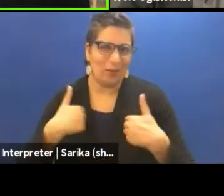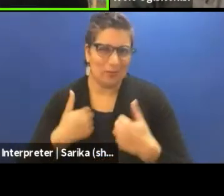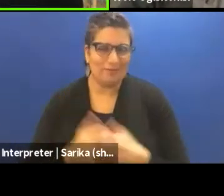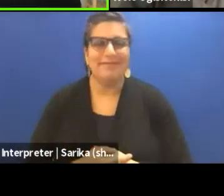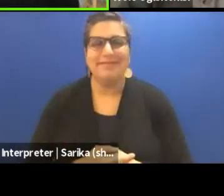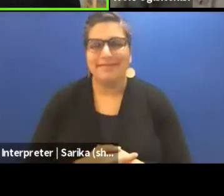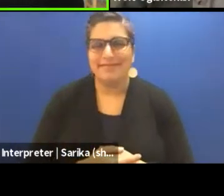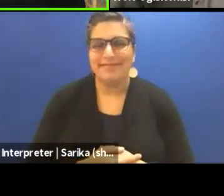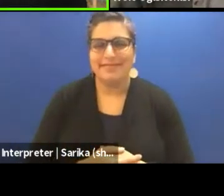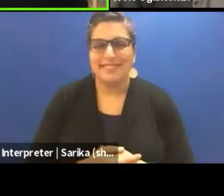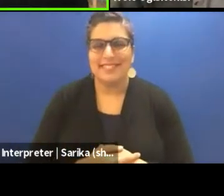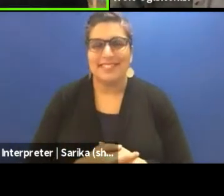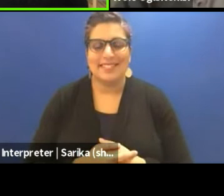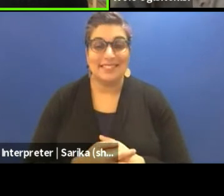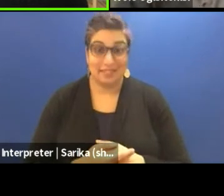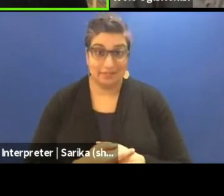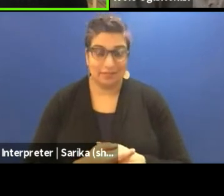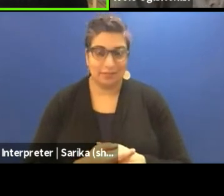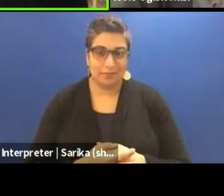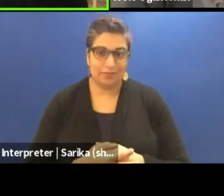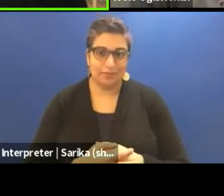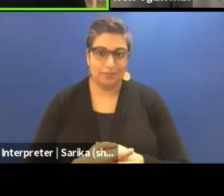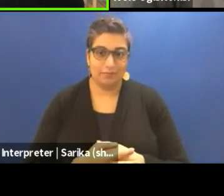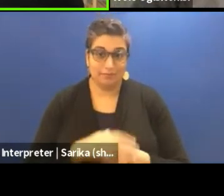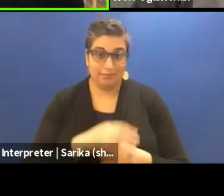Also, Adham Hafez.